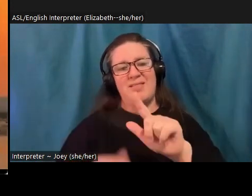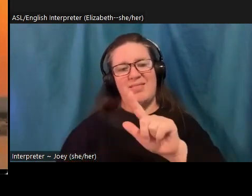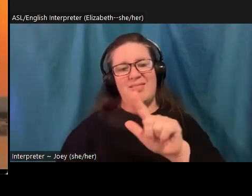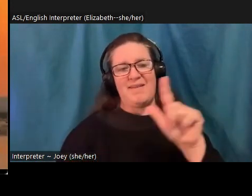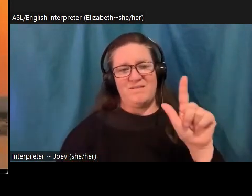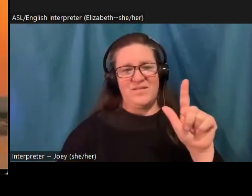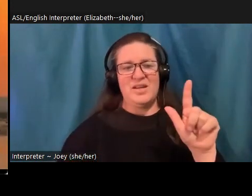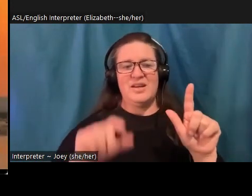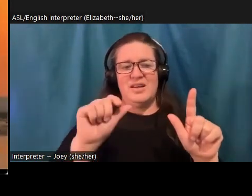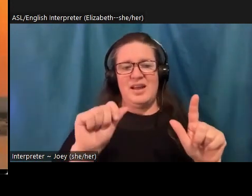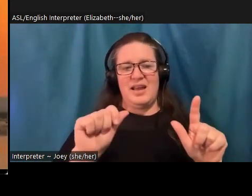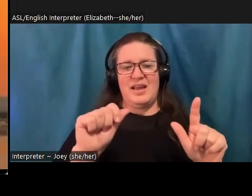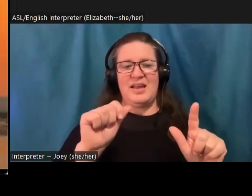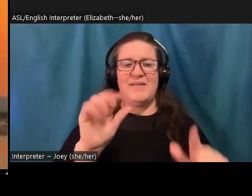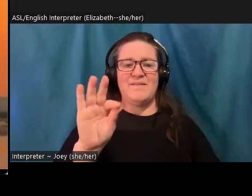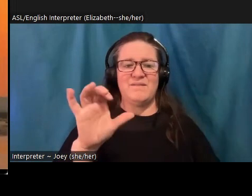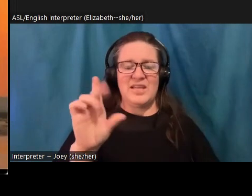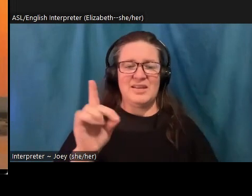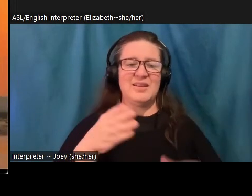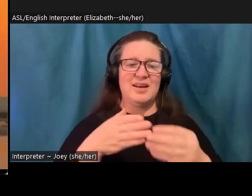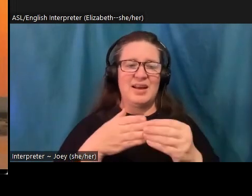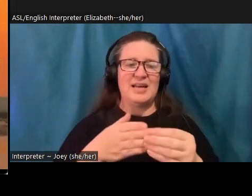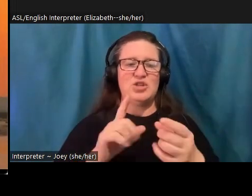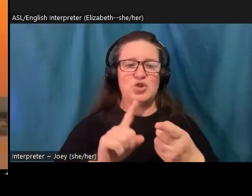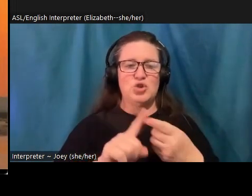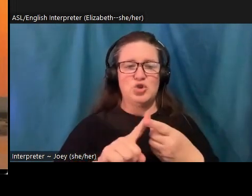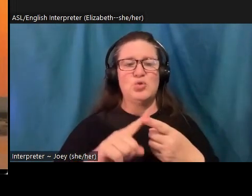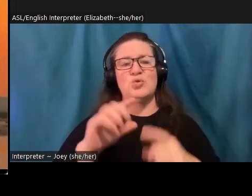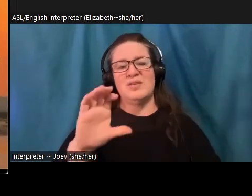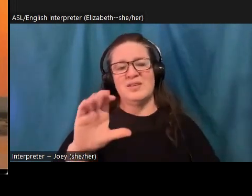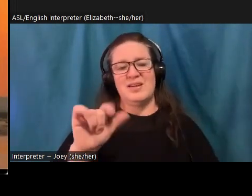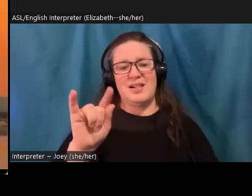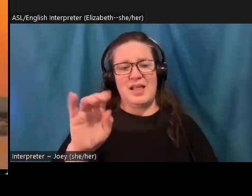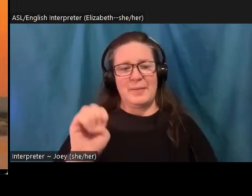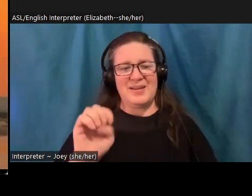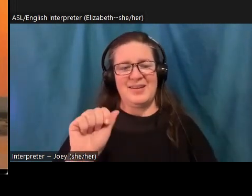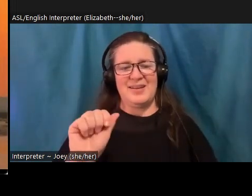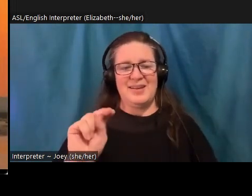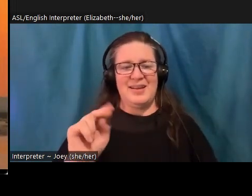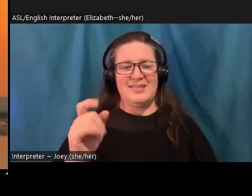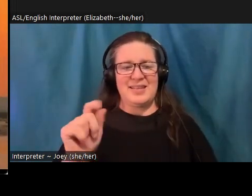Guide to climate anxiety, Scaredy Cat raise Jim, she looks a lot at the history of capitalism and colonialism. But